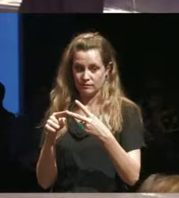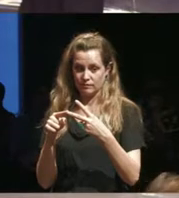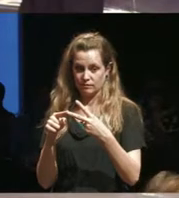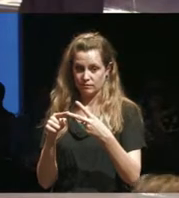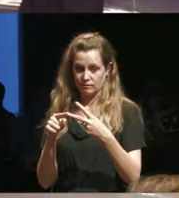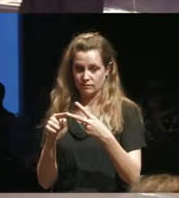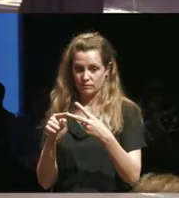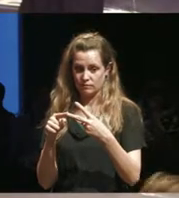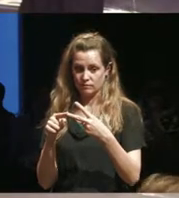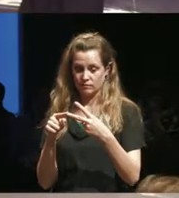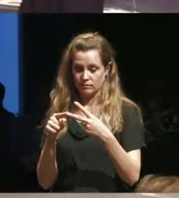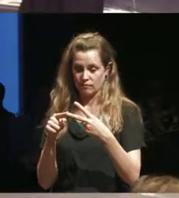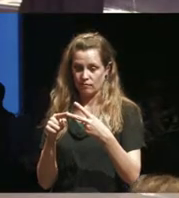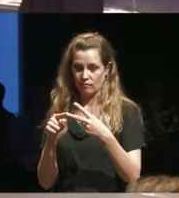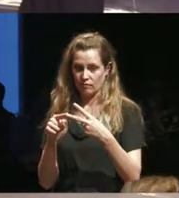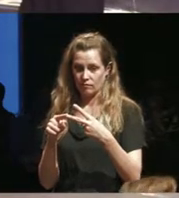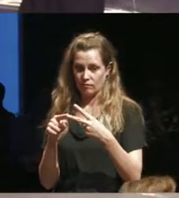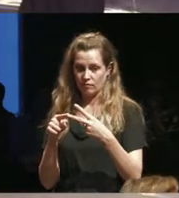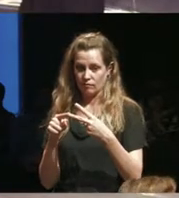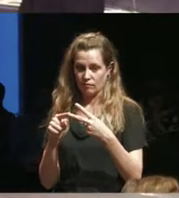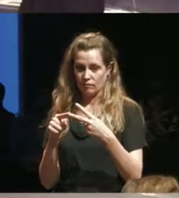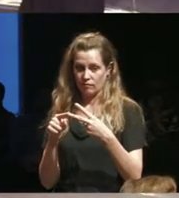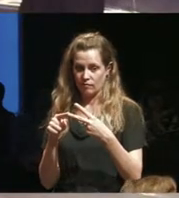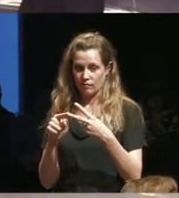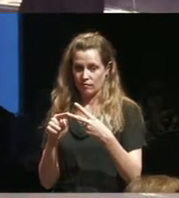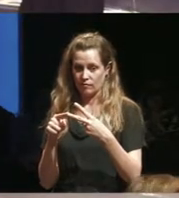bringing after all of them when discussing about and discussing making